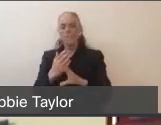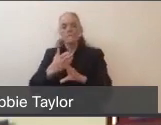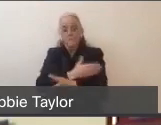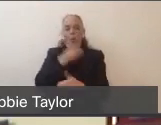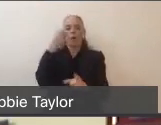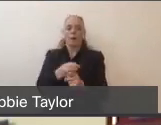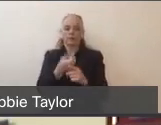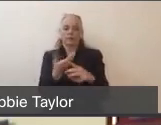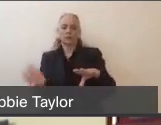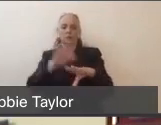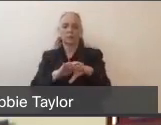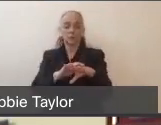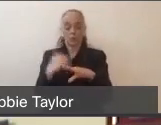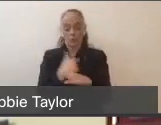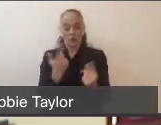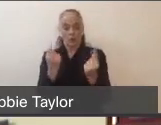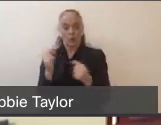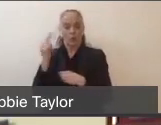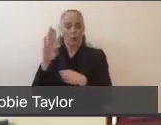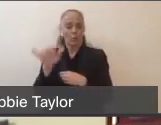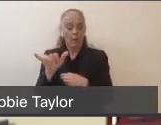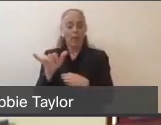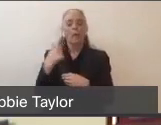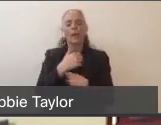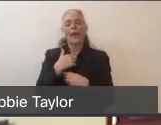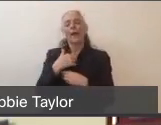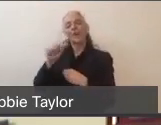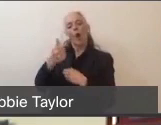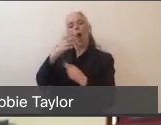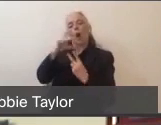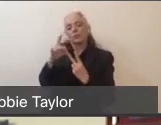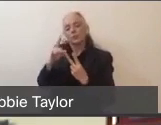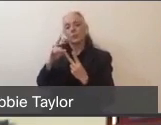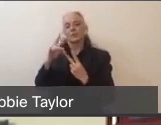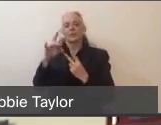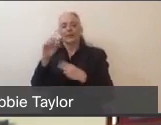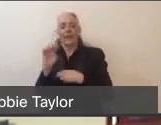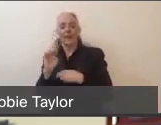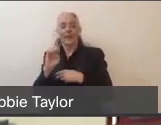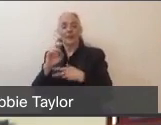has done is taken the alternate care site plan and specified it to COVID-19.